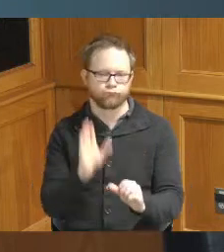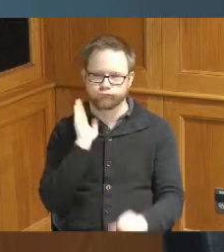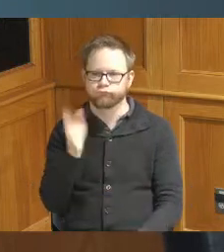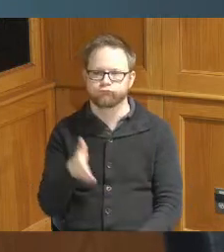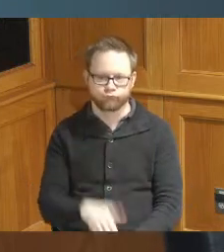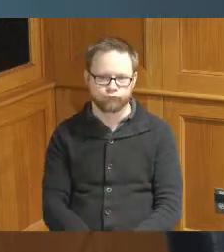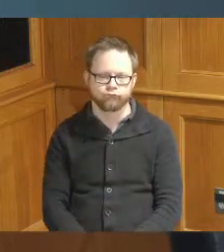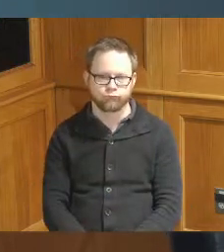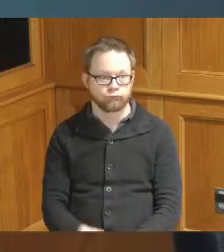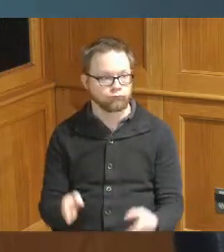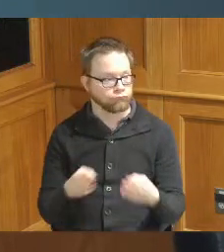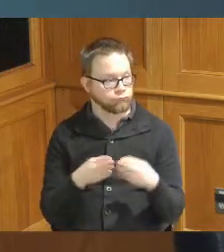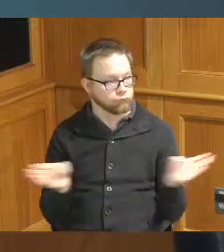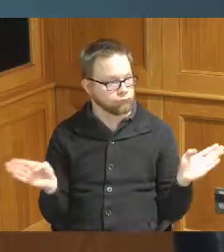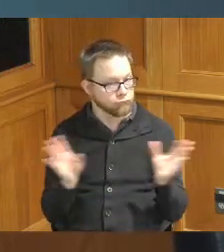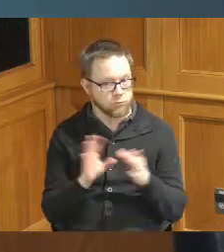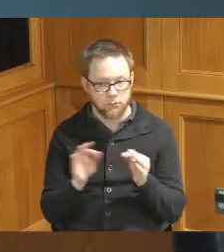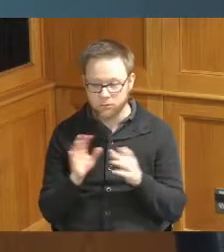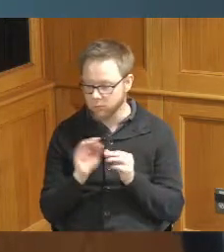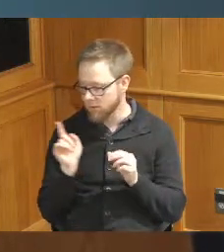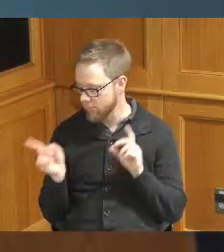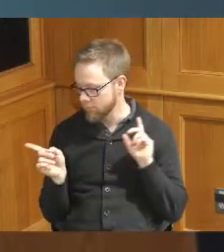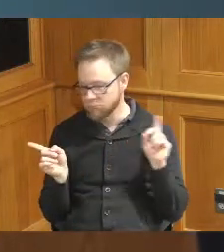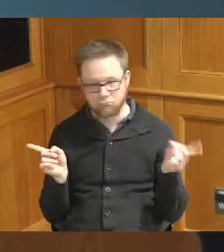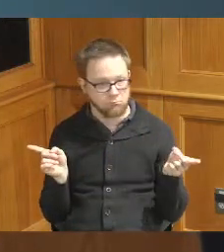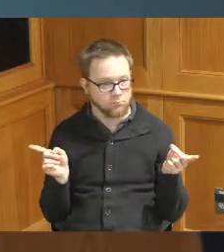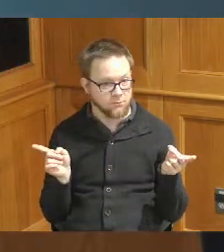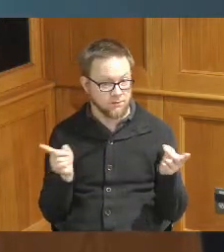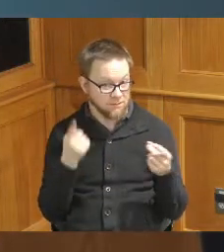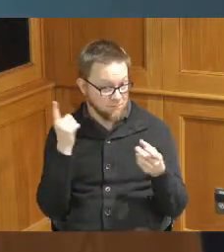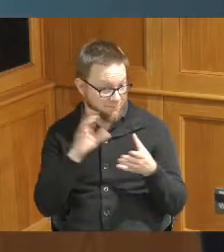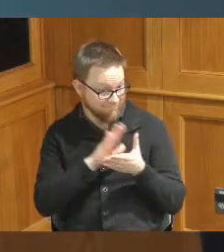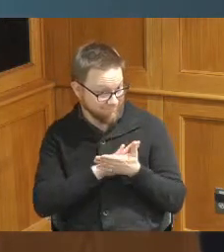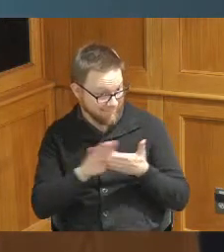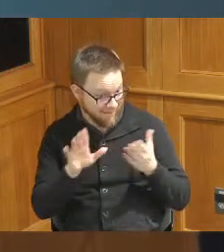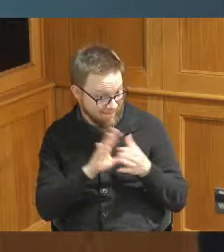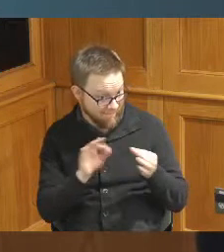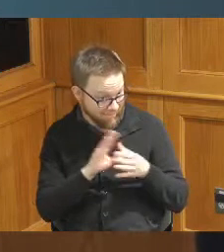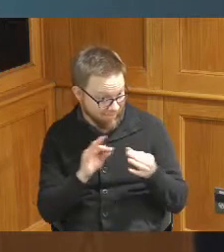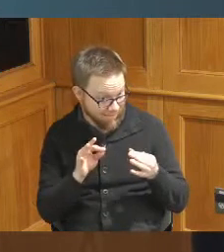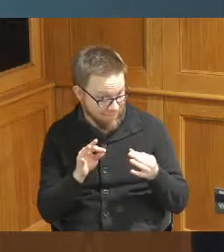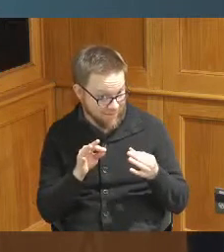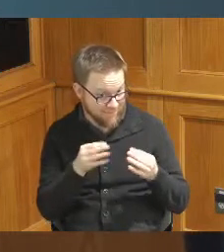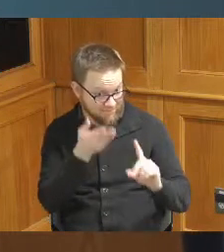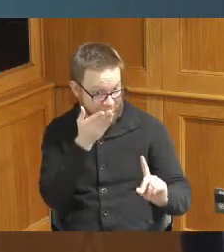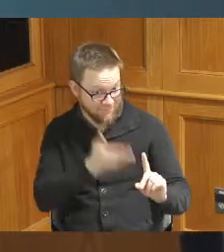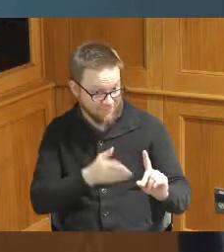want to open up if anybody has something very nice to talk about Quincy Monroe I got nothing nice